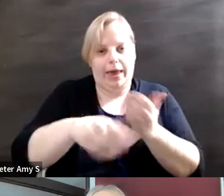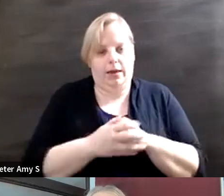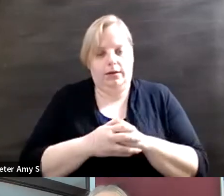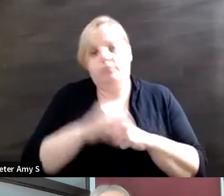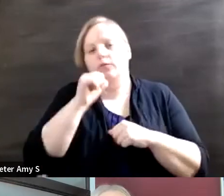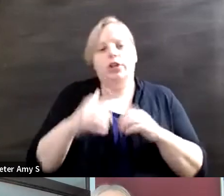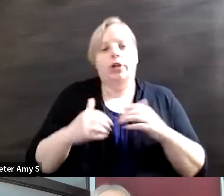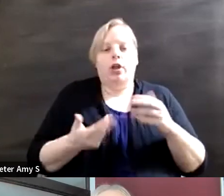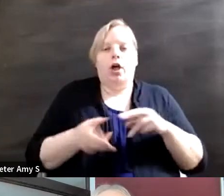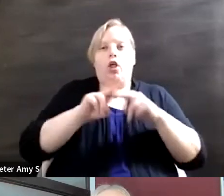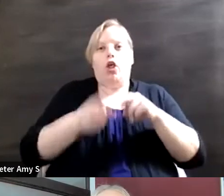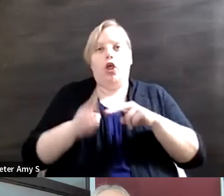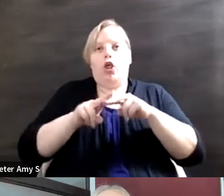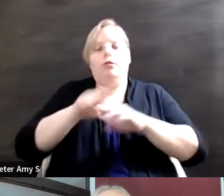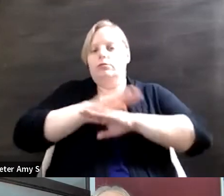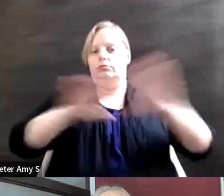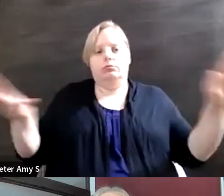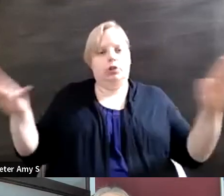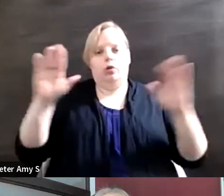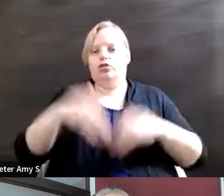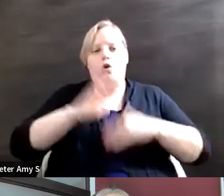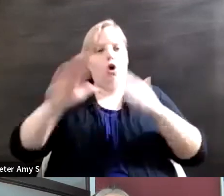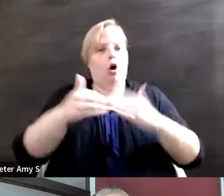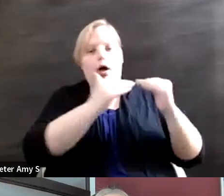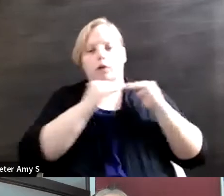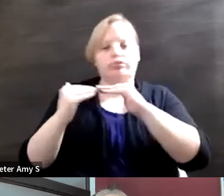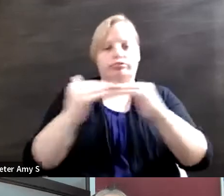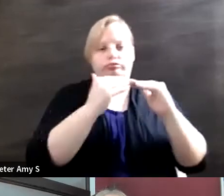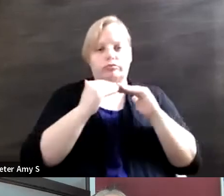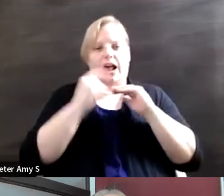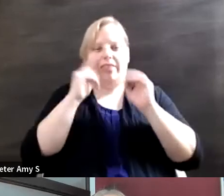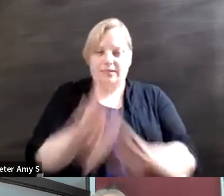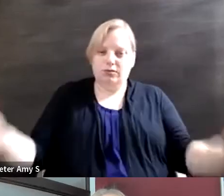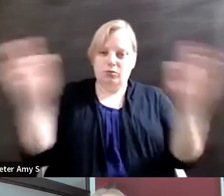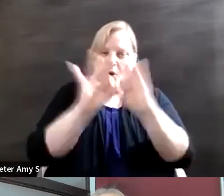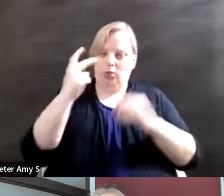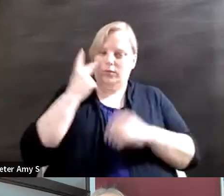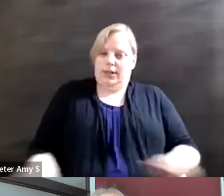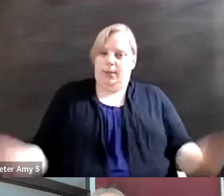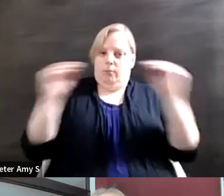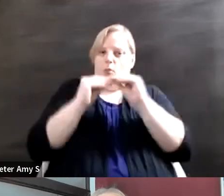took it all the way and so I think that that's so important as we see more brands integrate to what